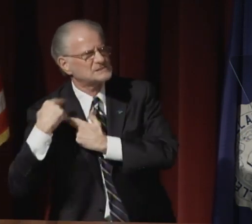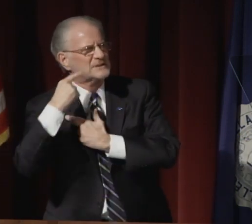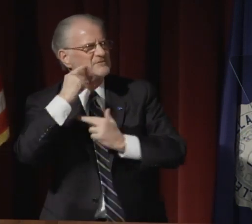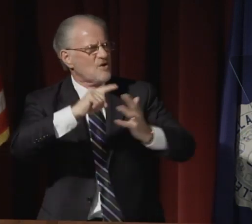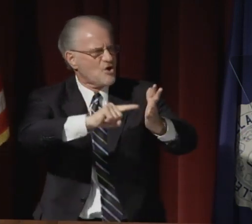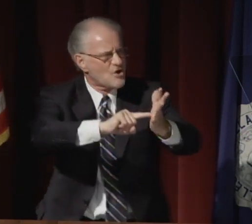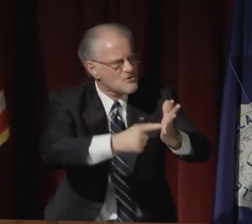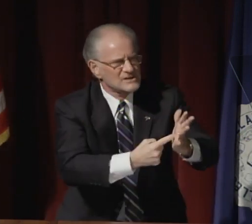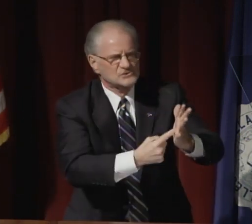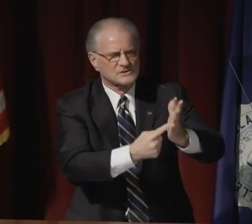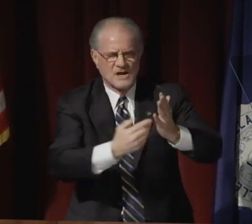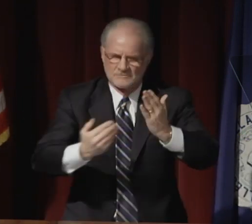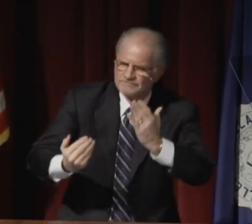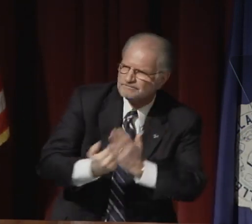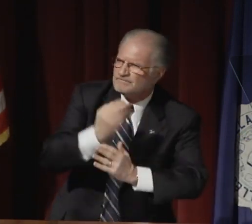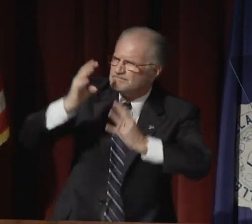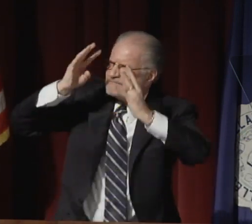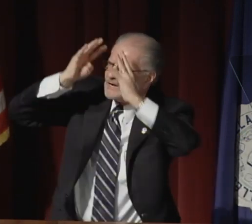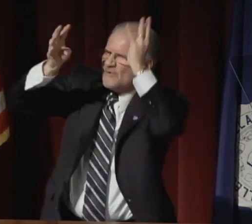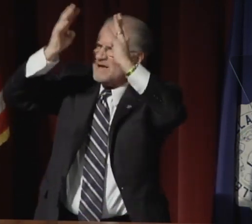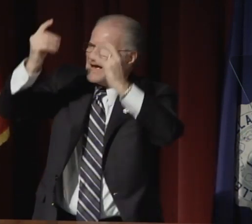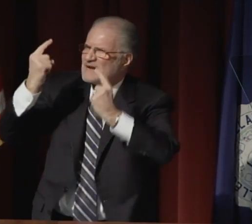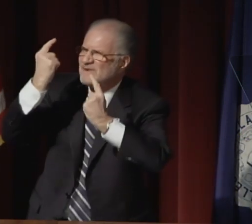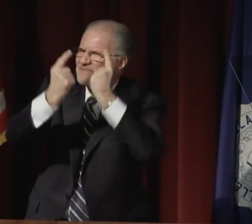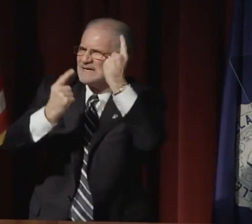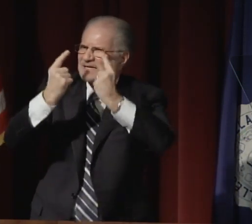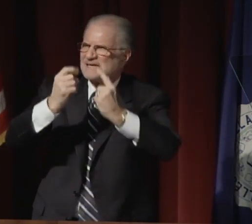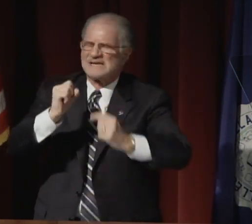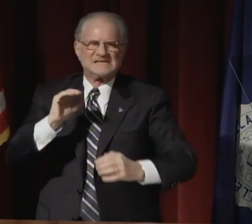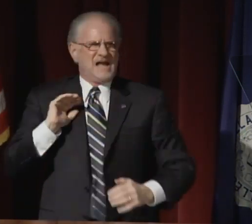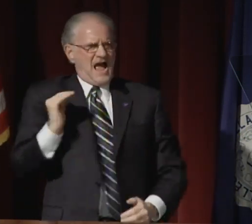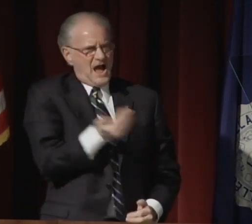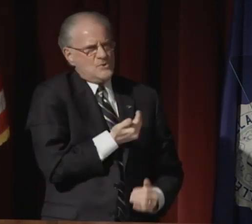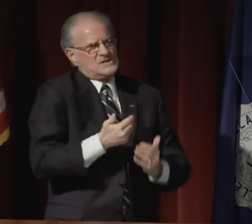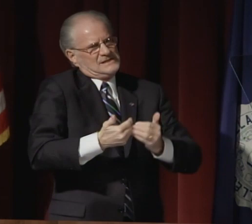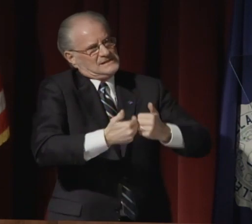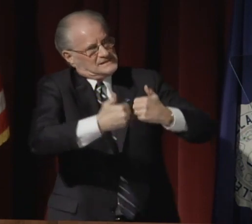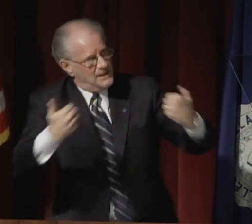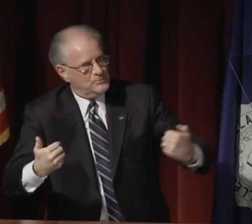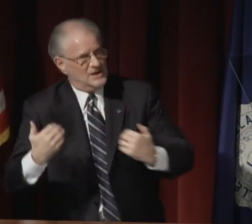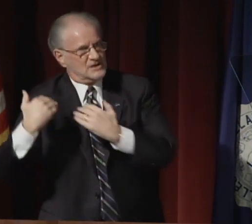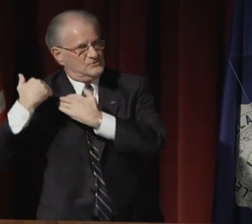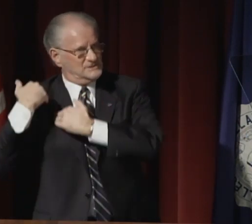The responsibility for original, innovative thinking